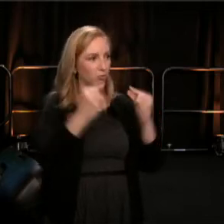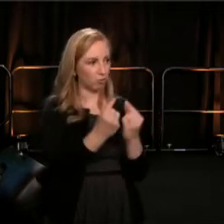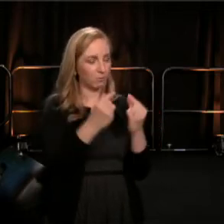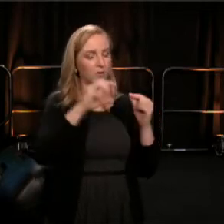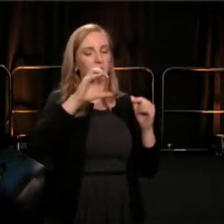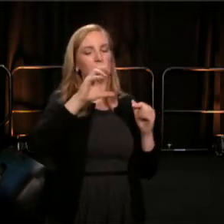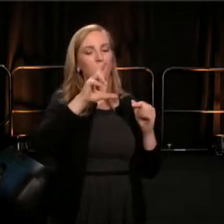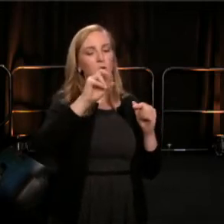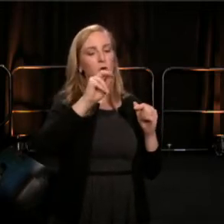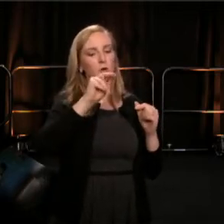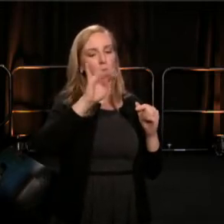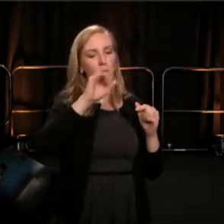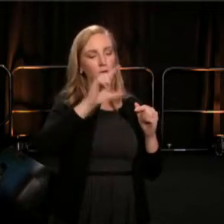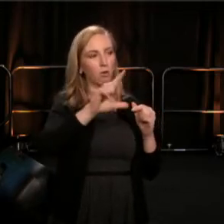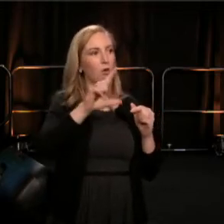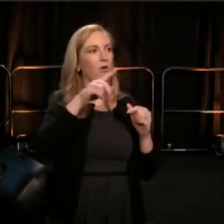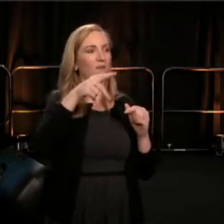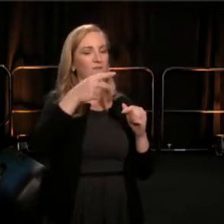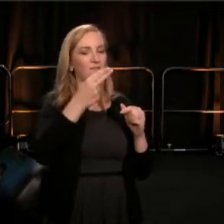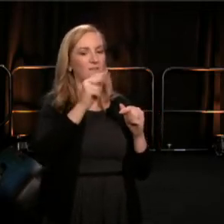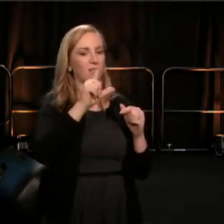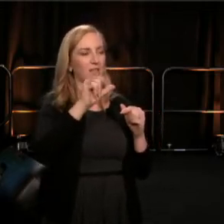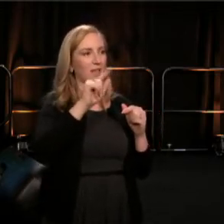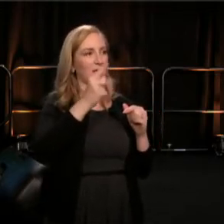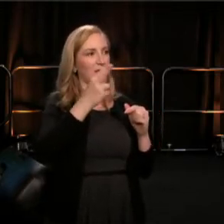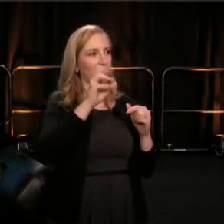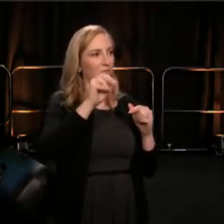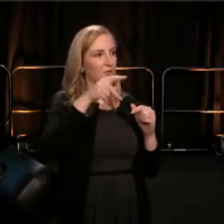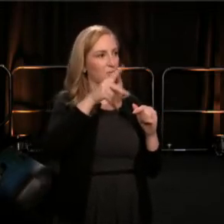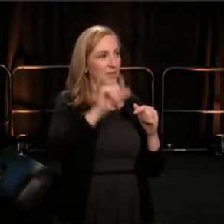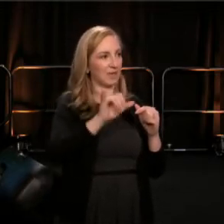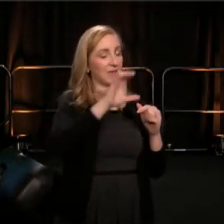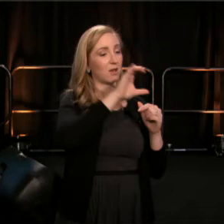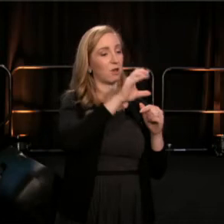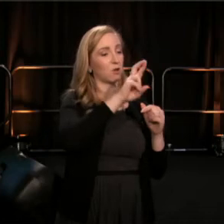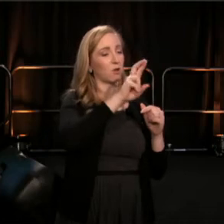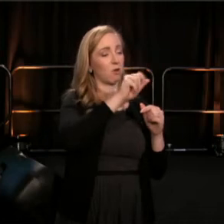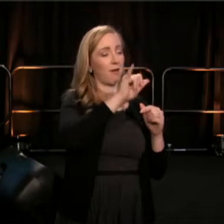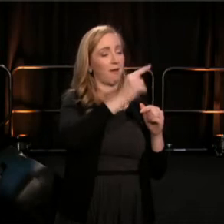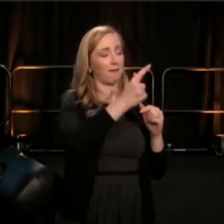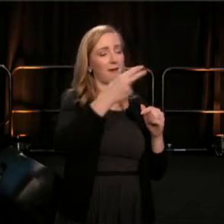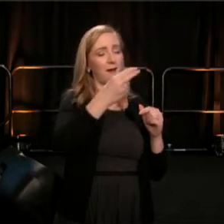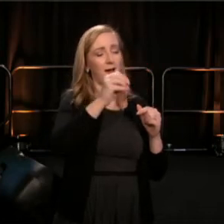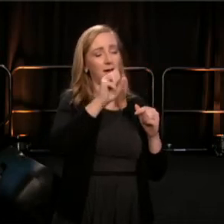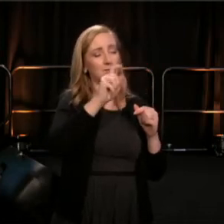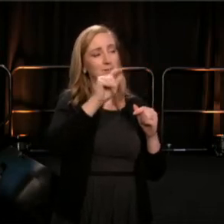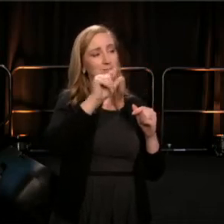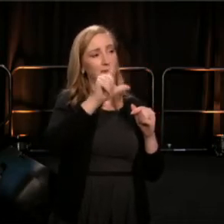Scott [Bestriber], Craig Pascal and Victor Shargai, Lynn Dearing,